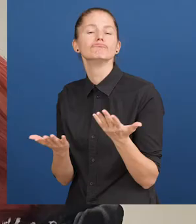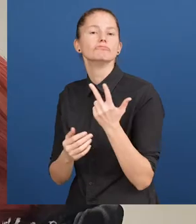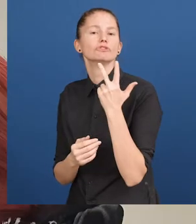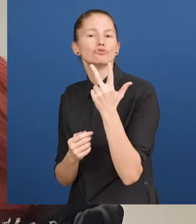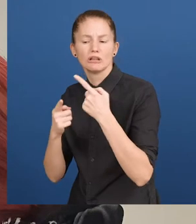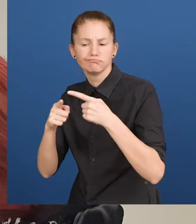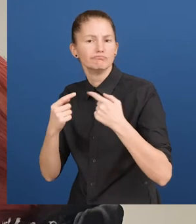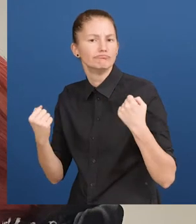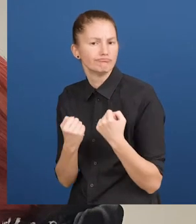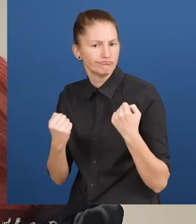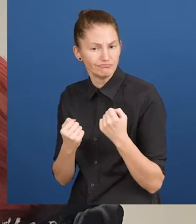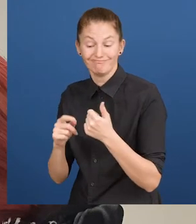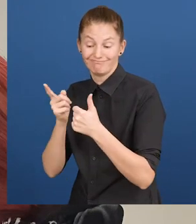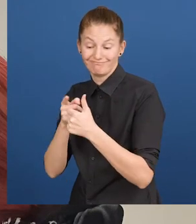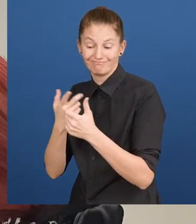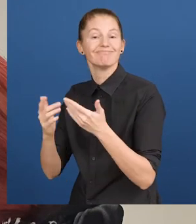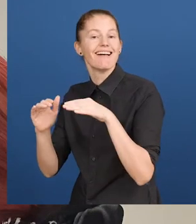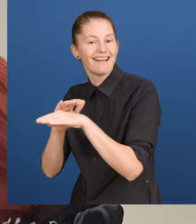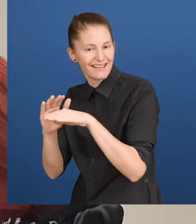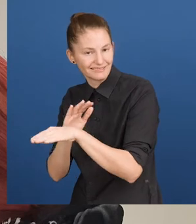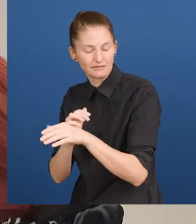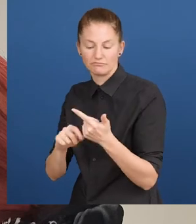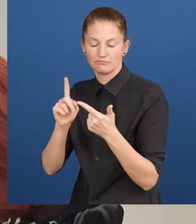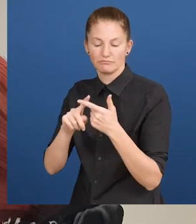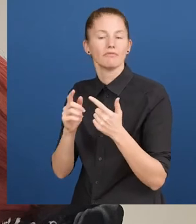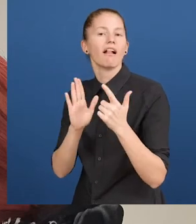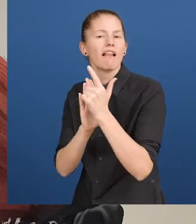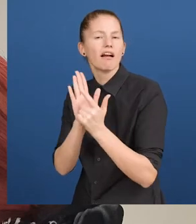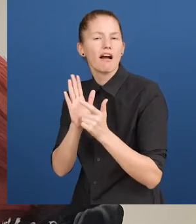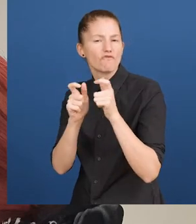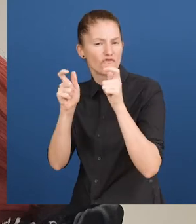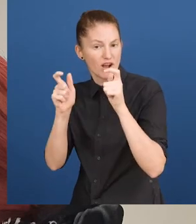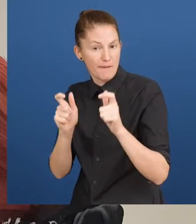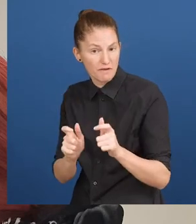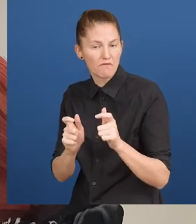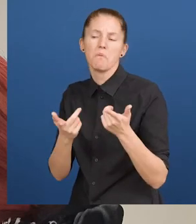that offered three courses centred around accessibility, its legal framework,